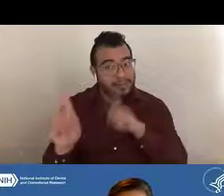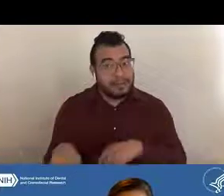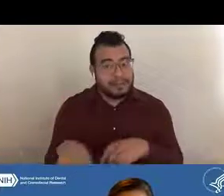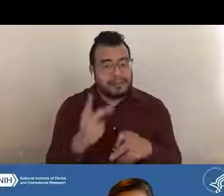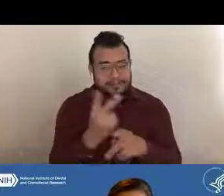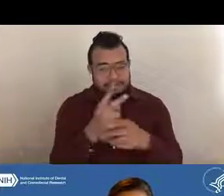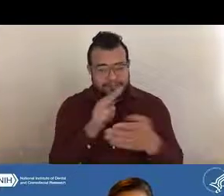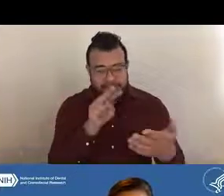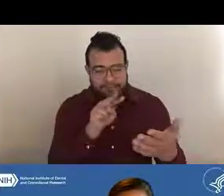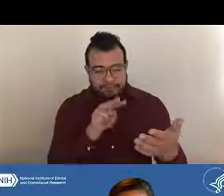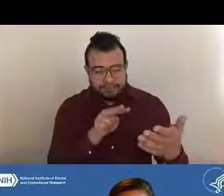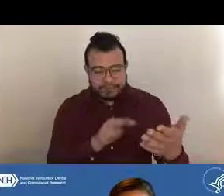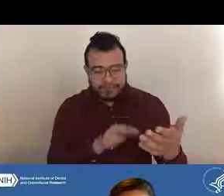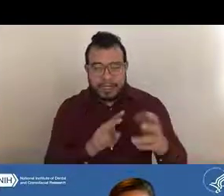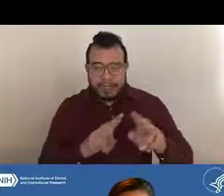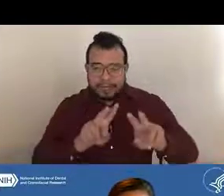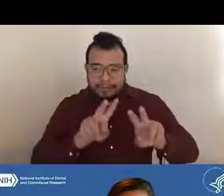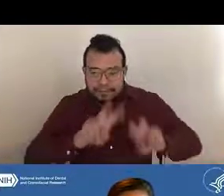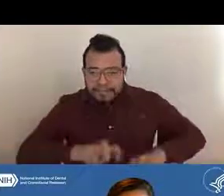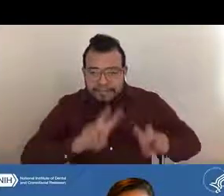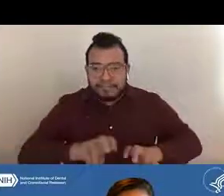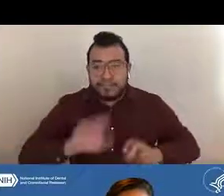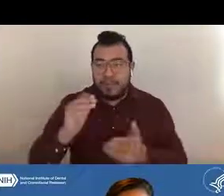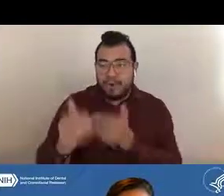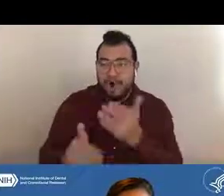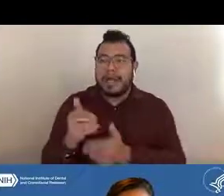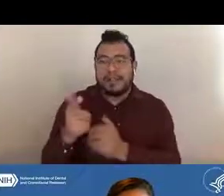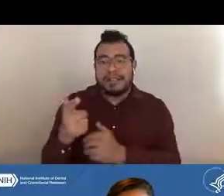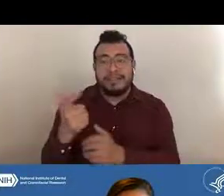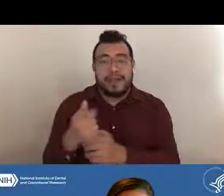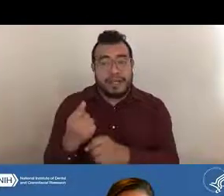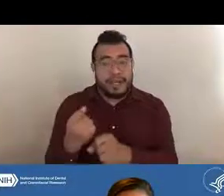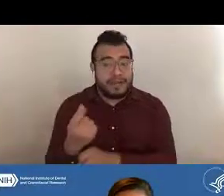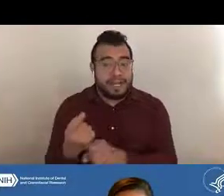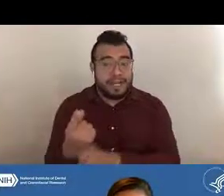the progress of the grant each year. So next slide please.